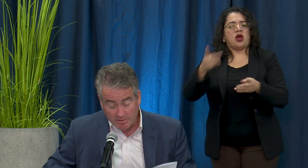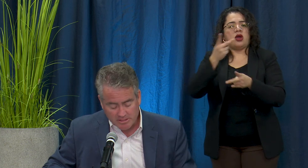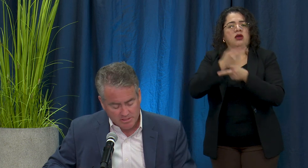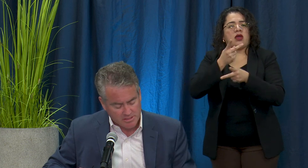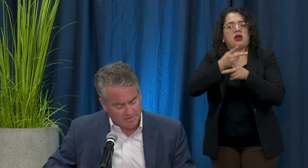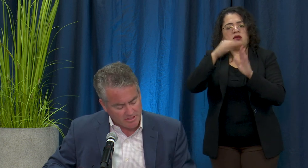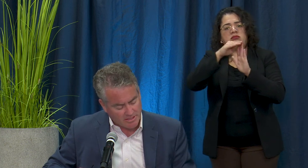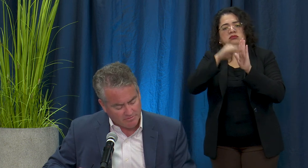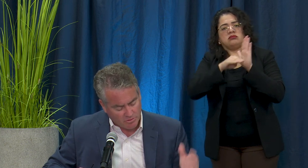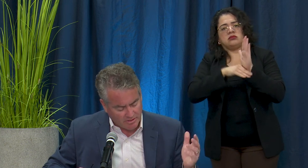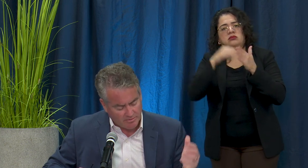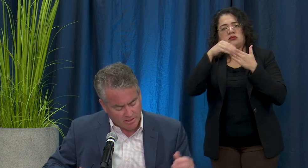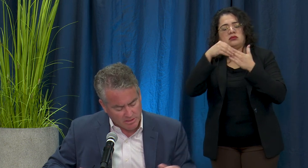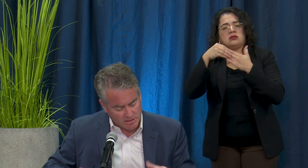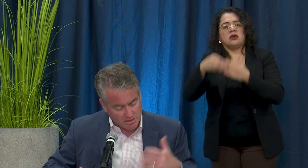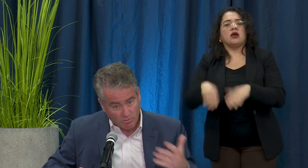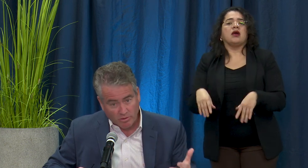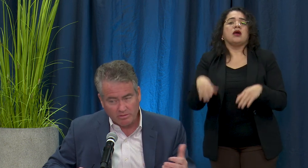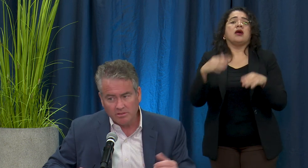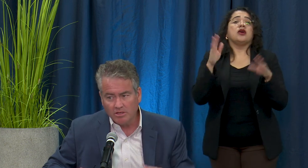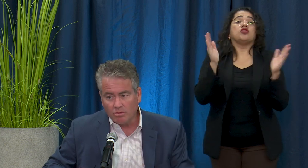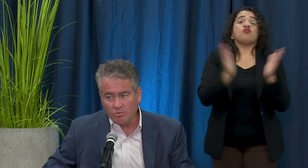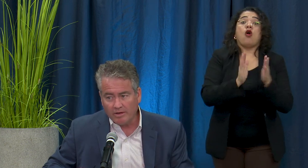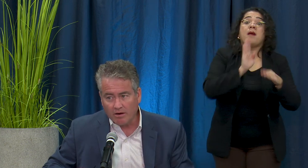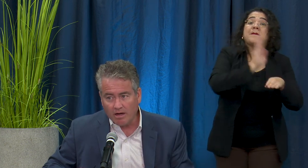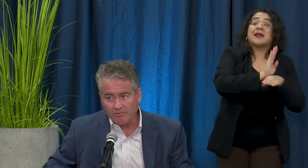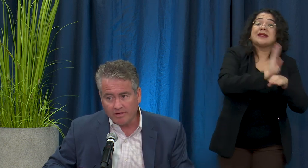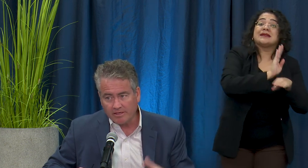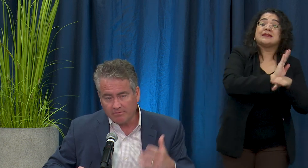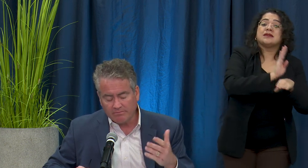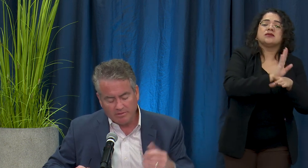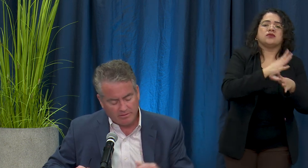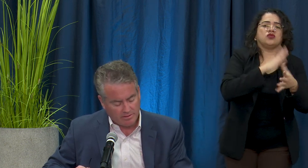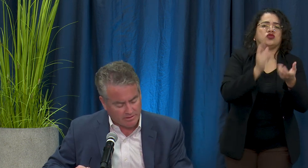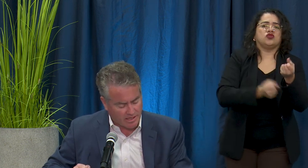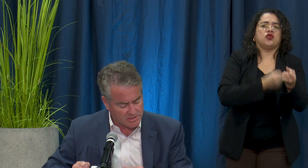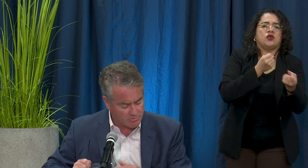business, I've sent out a few emails on the support, we are offering in concert